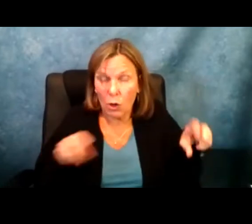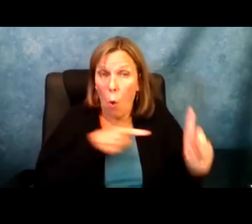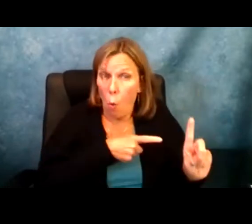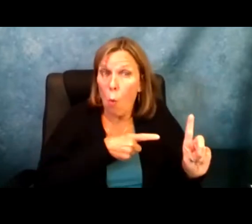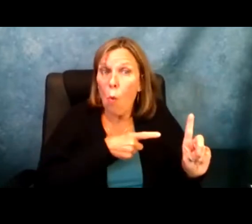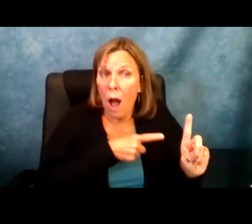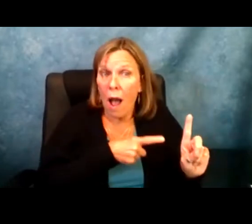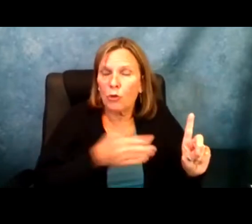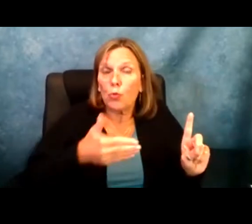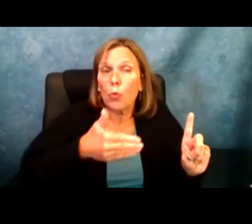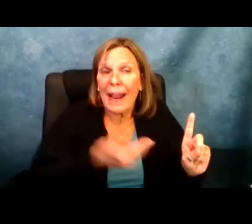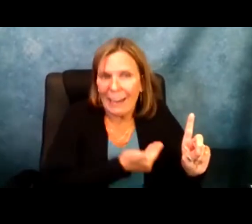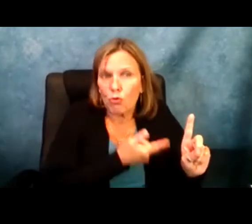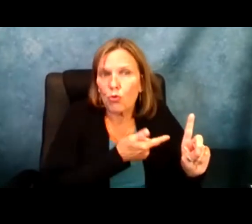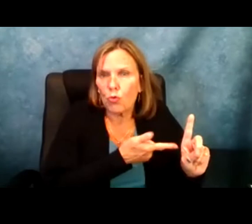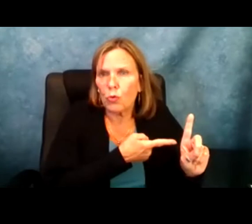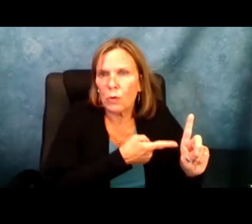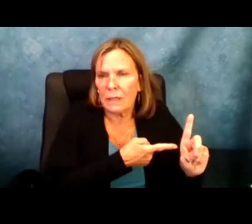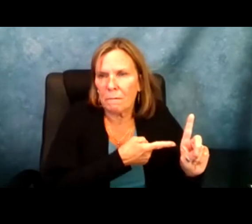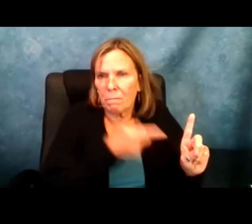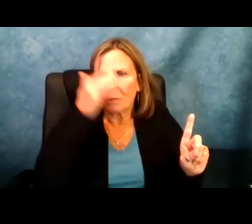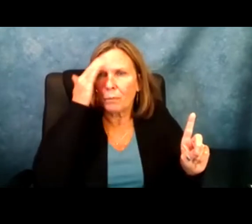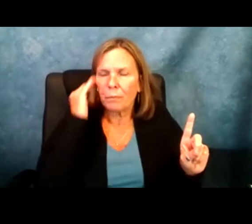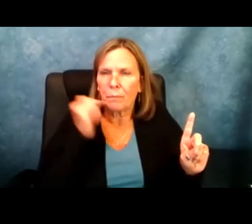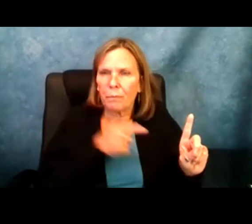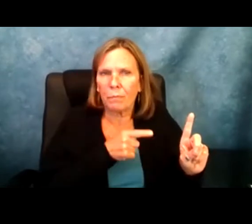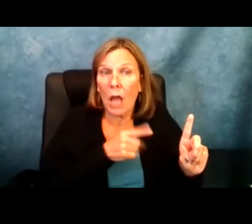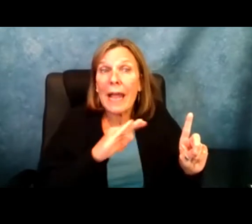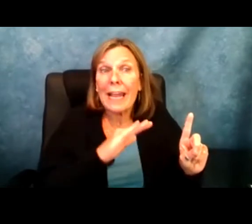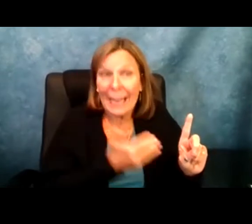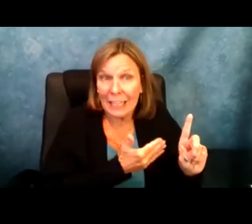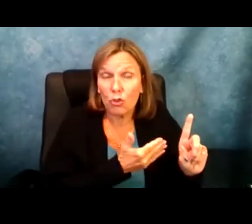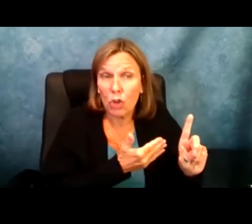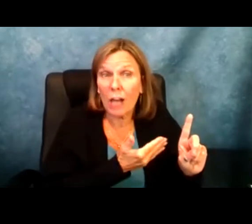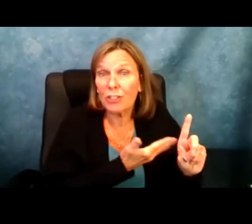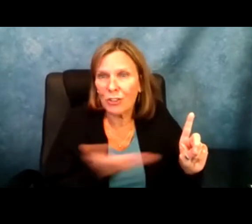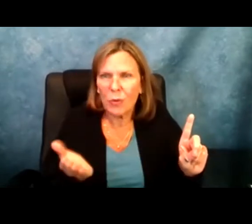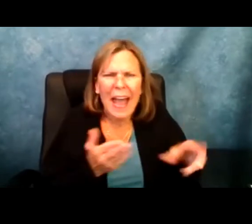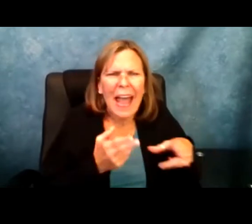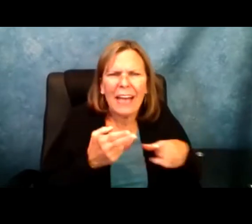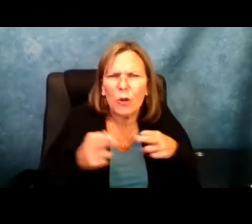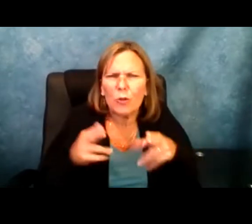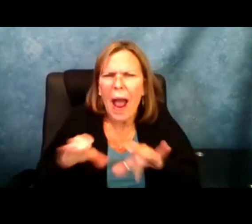ado, I would like one of the panelists to